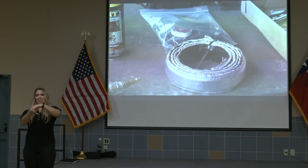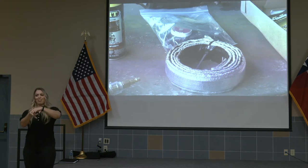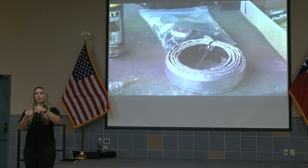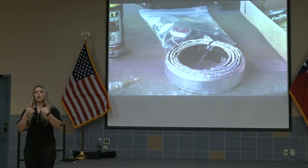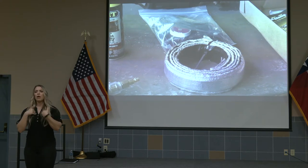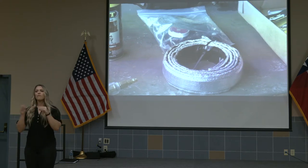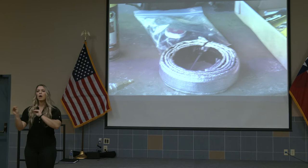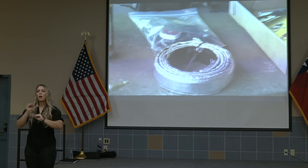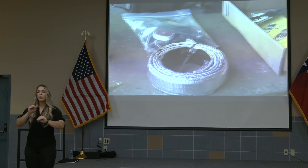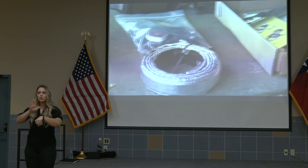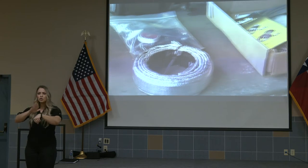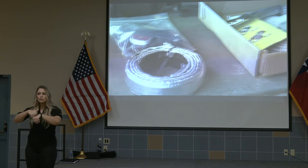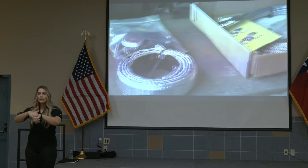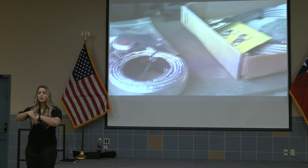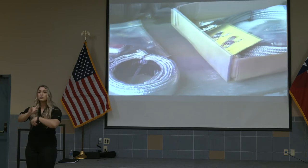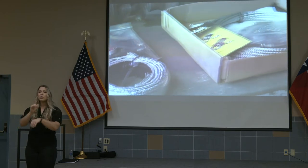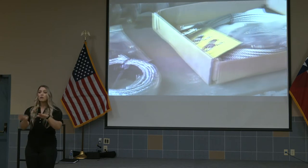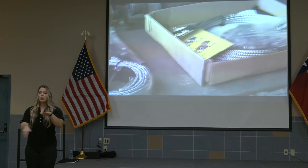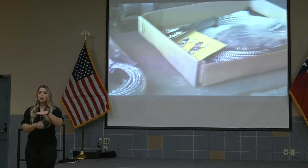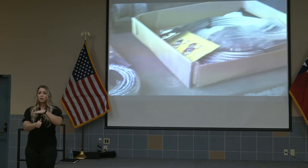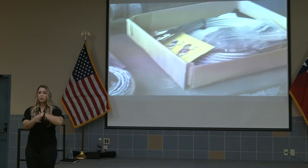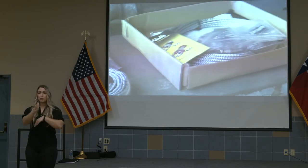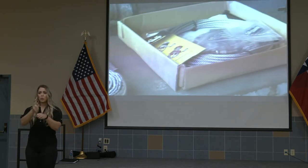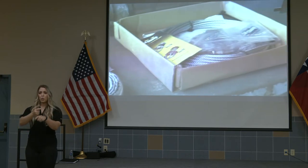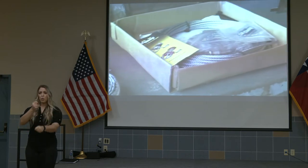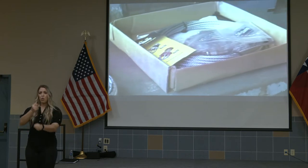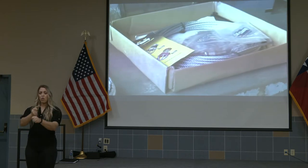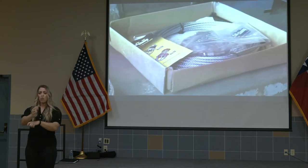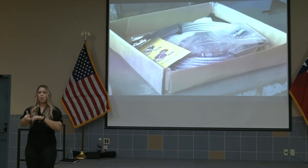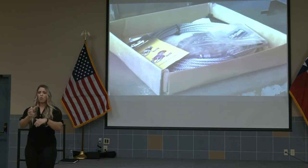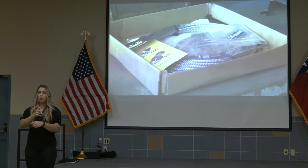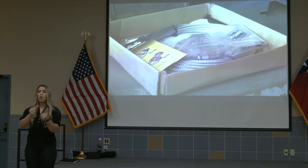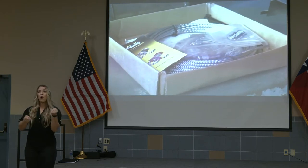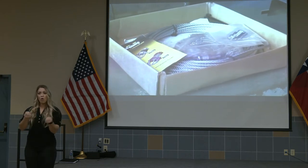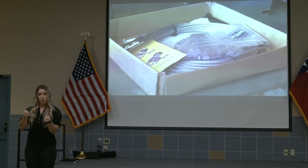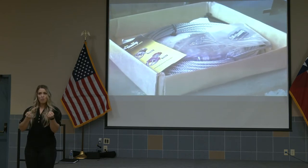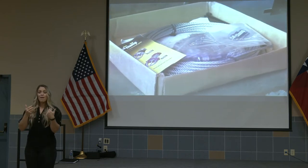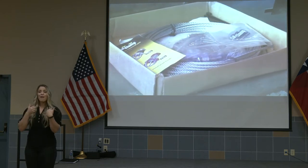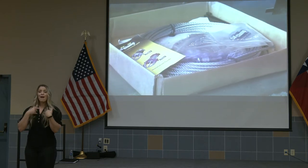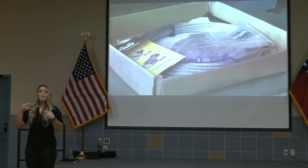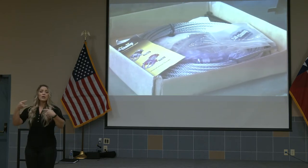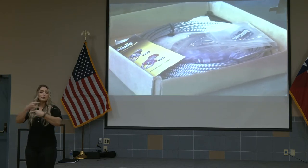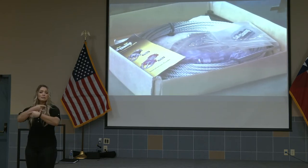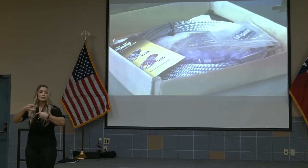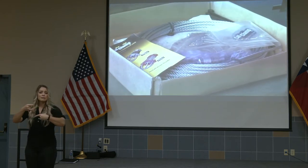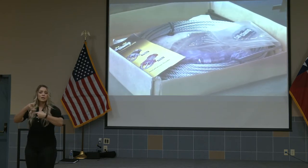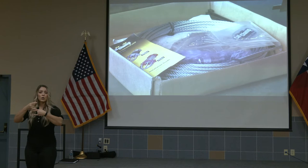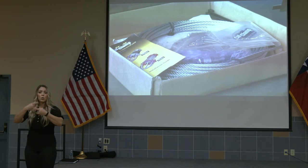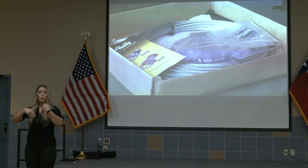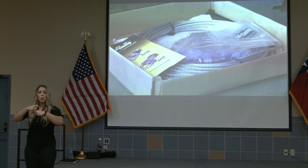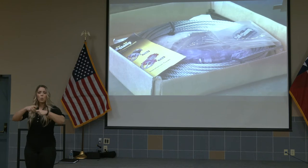This is a steel wire cage that wraps around your catalytic converter, makes ate whole lot harder